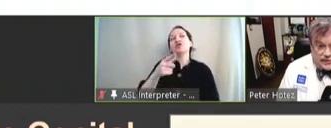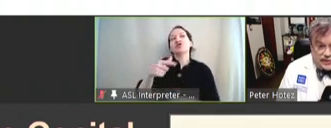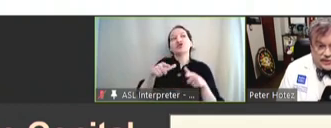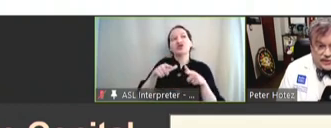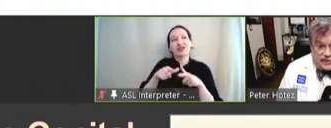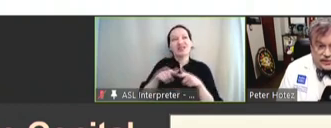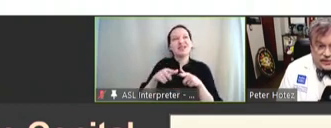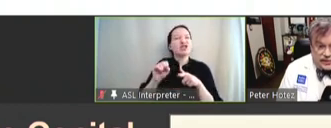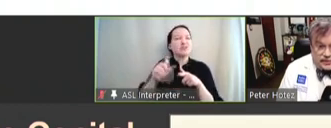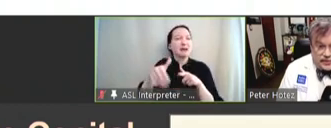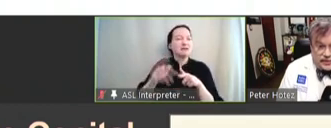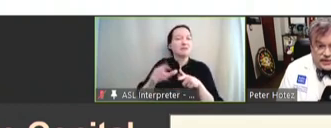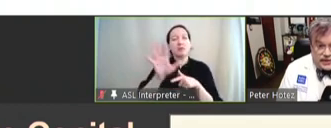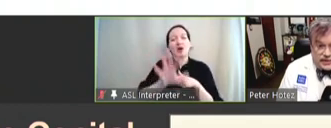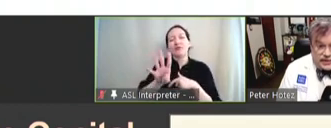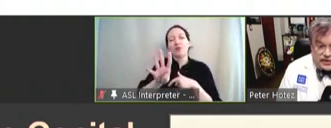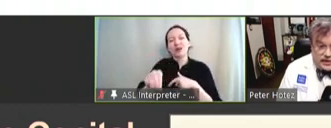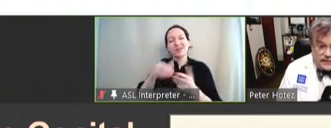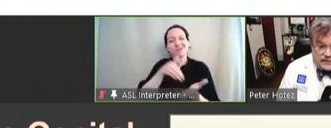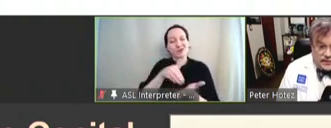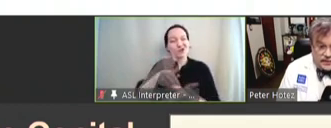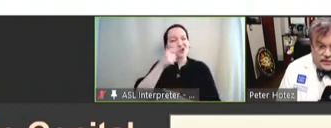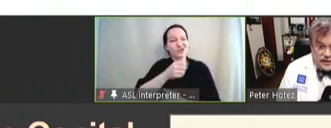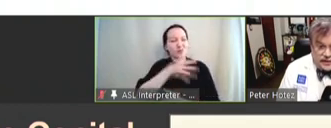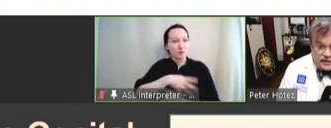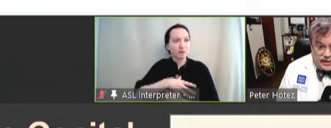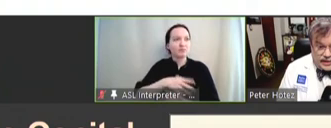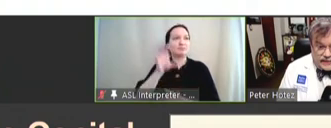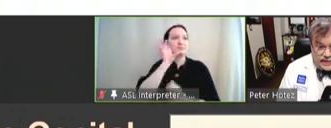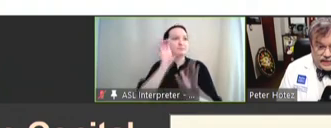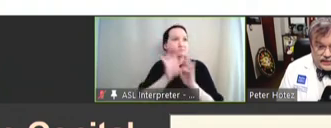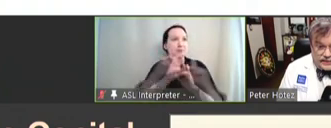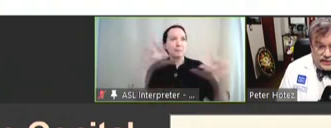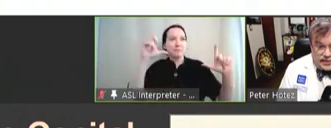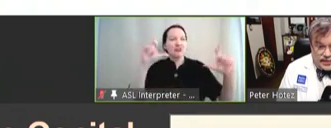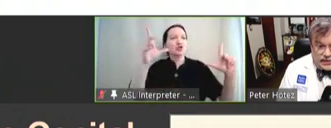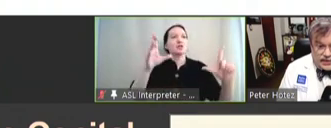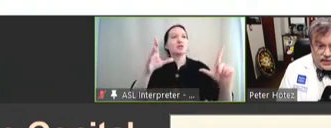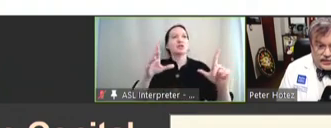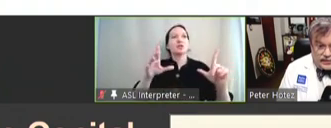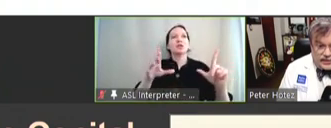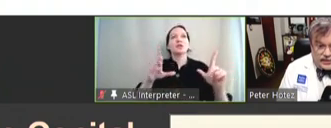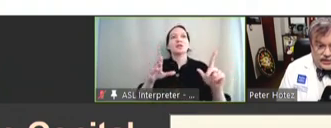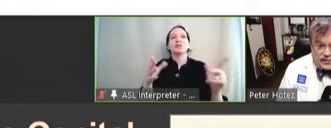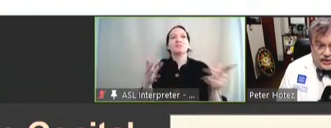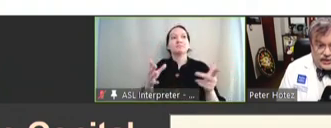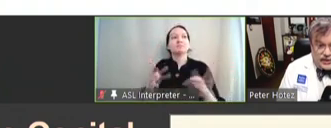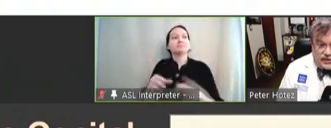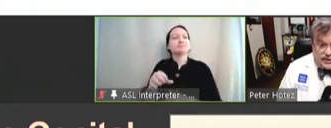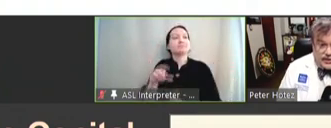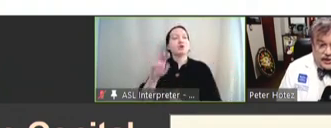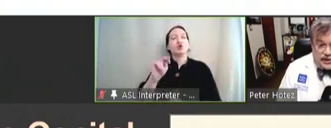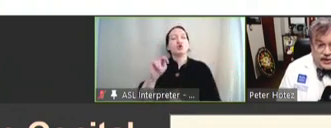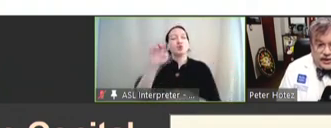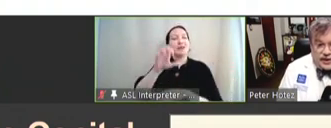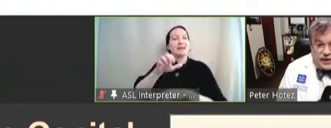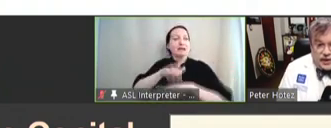40 million girls and women. This is a figure from our New England Journal of Medicine article on it,